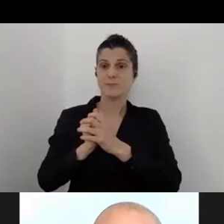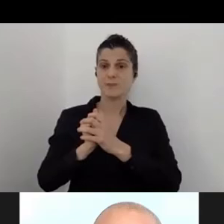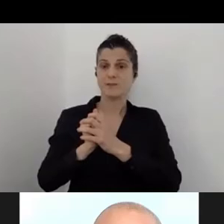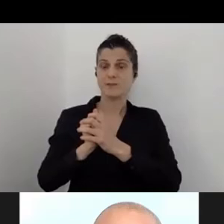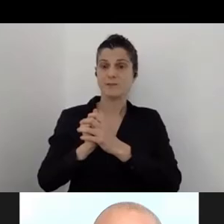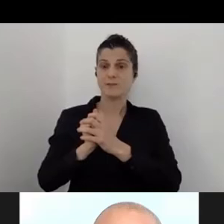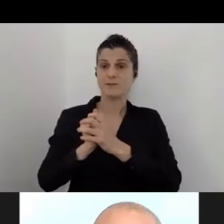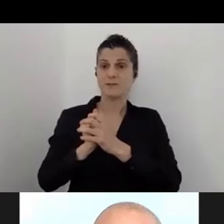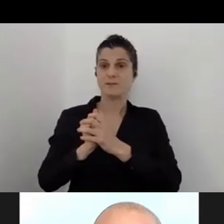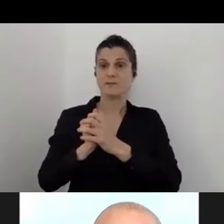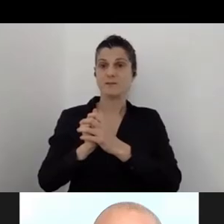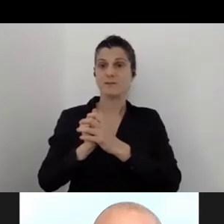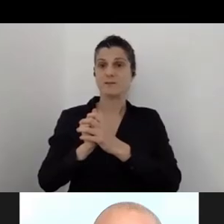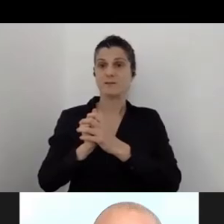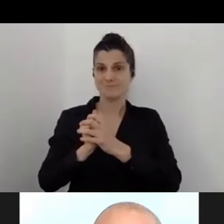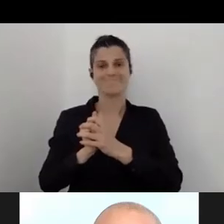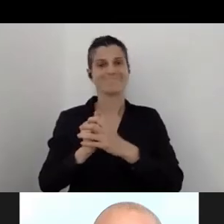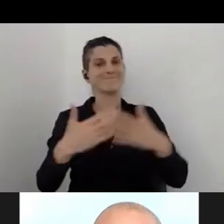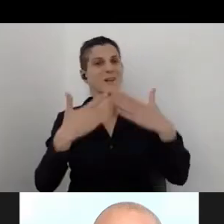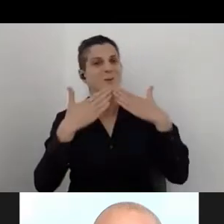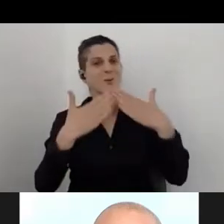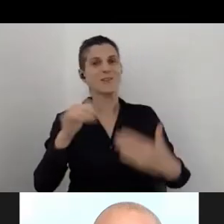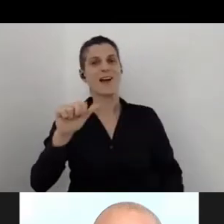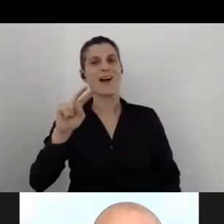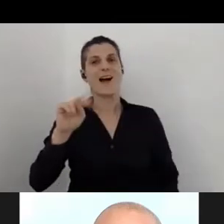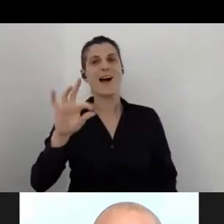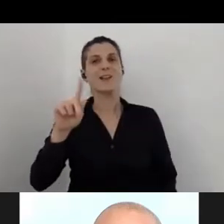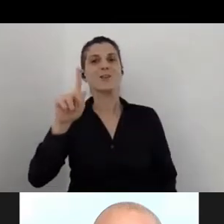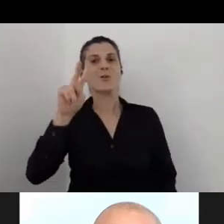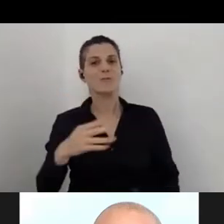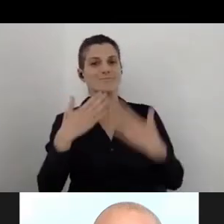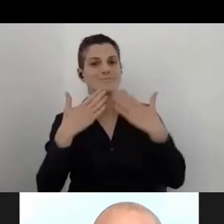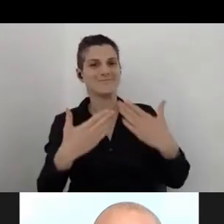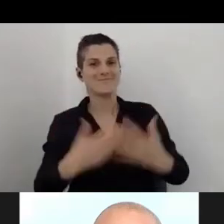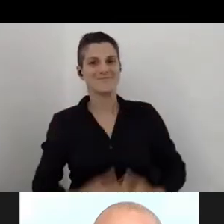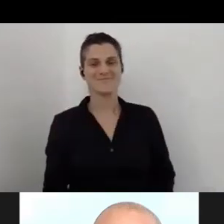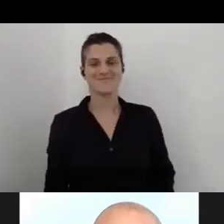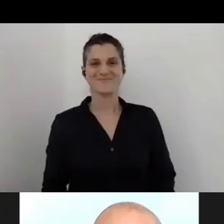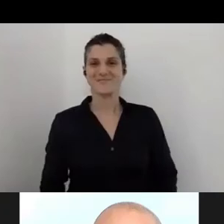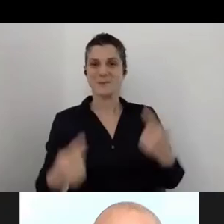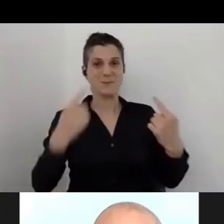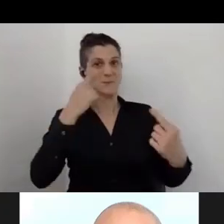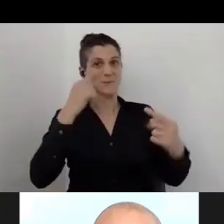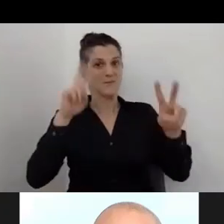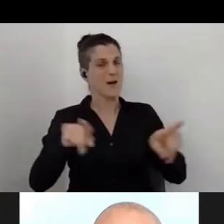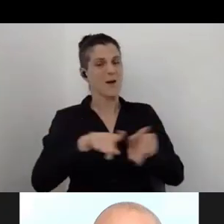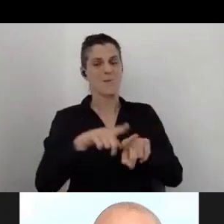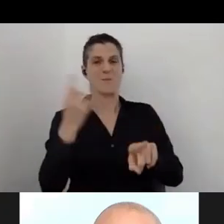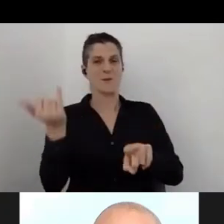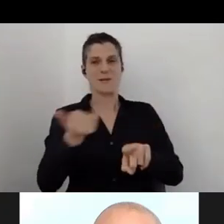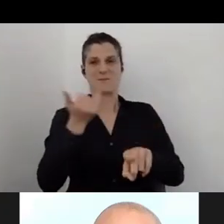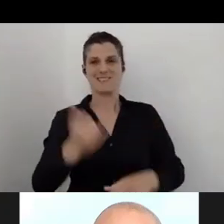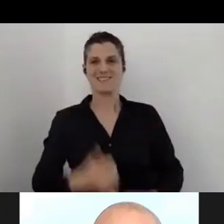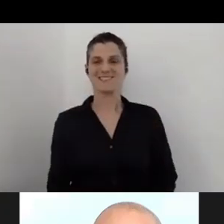Thank you, Anton. Really impressive, like always. Thank you, you're welcome.